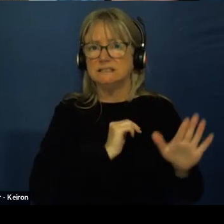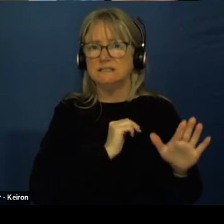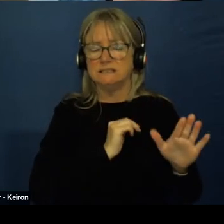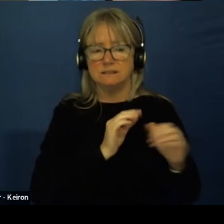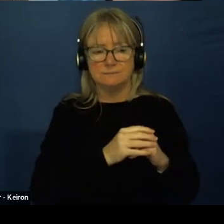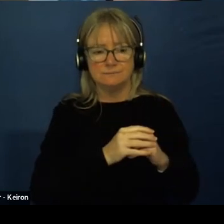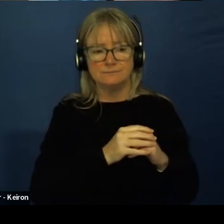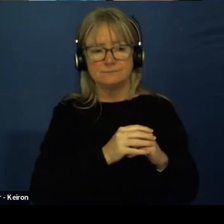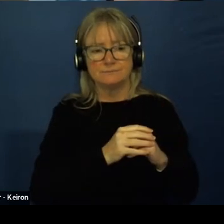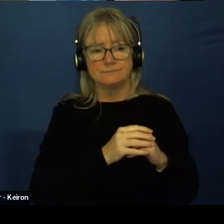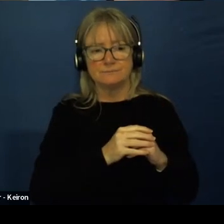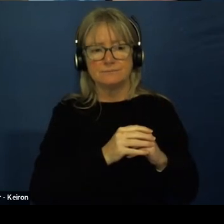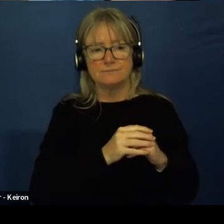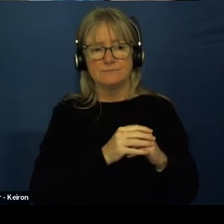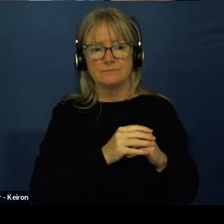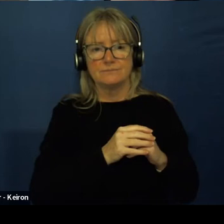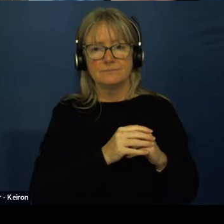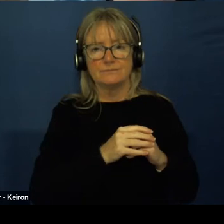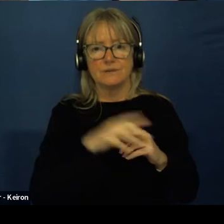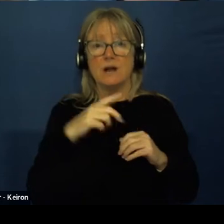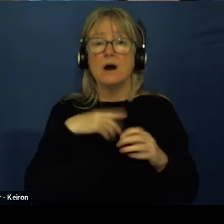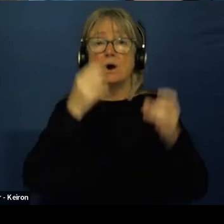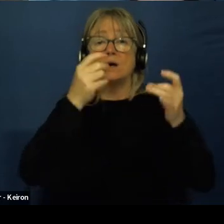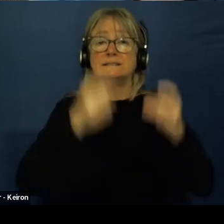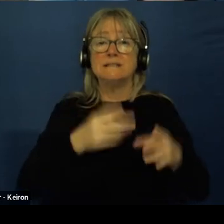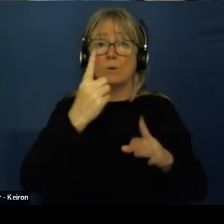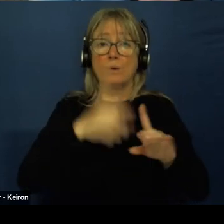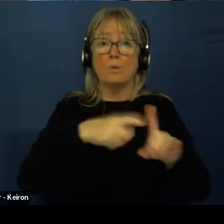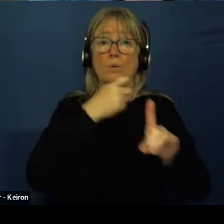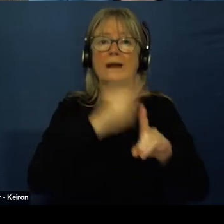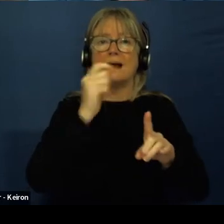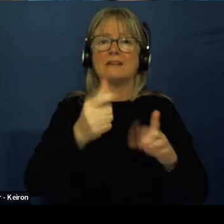I was, I actually started a week after all the other kindergarteners had started.